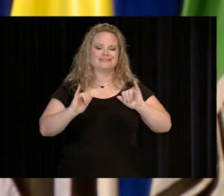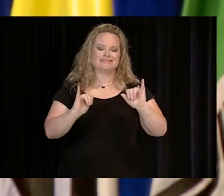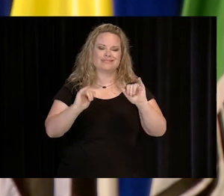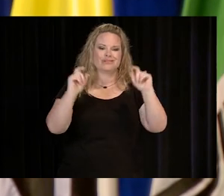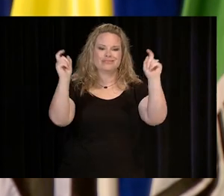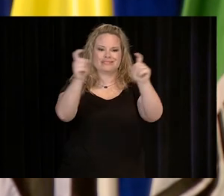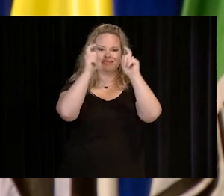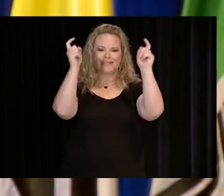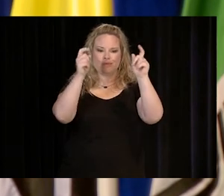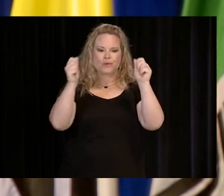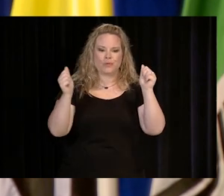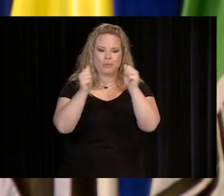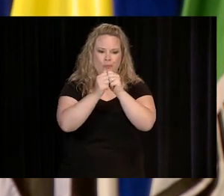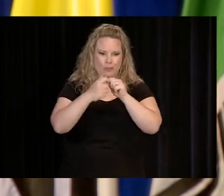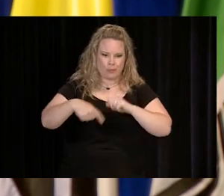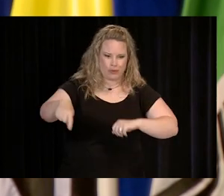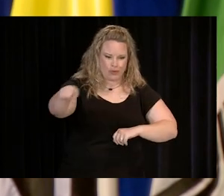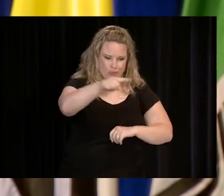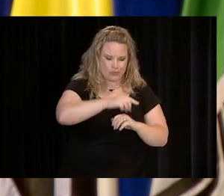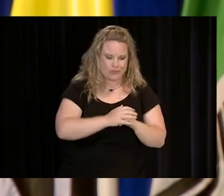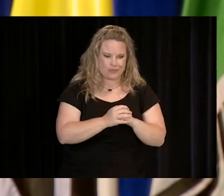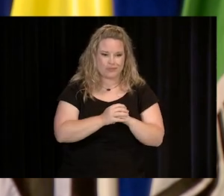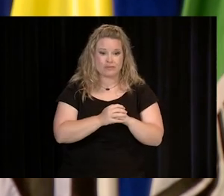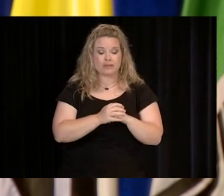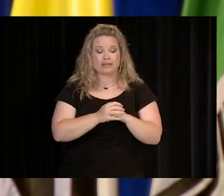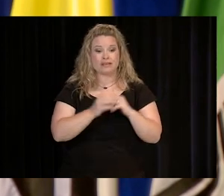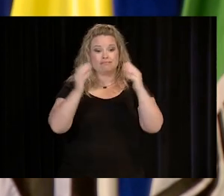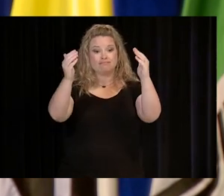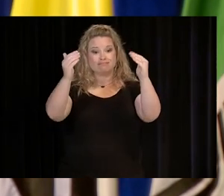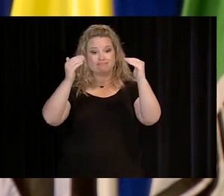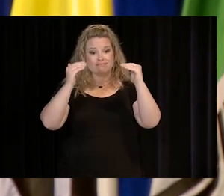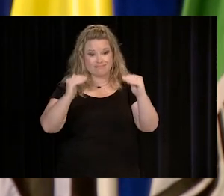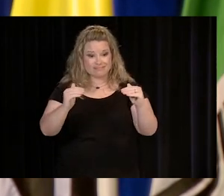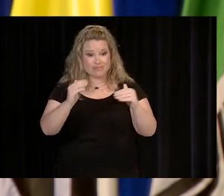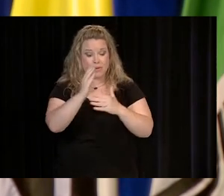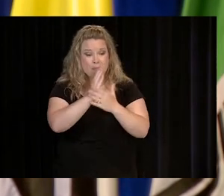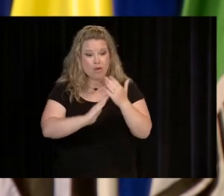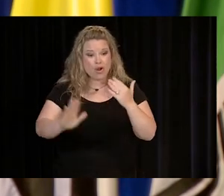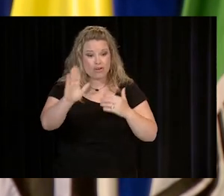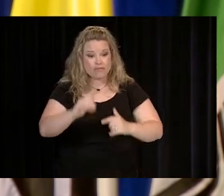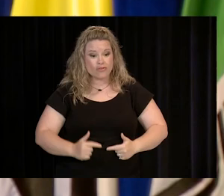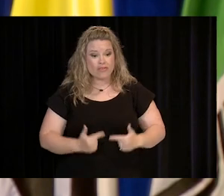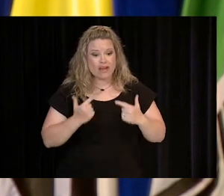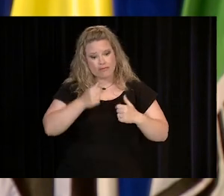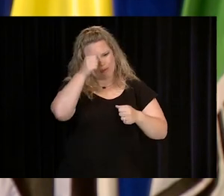WE ARE STILL CELEBRATING WITH YOU. AS YOU BEGIN THIS NEXT PHASE OF YOUR JOURNEY,